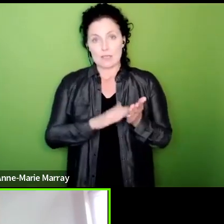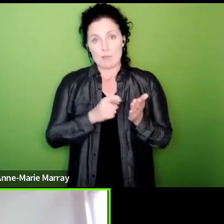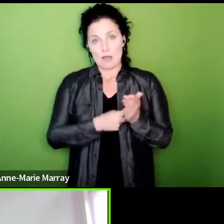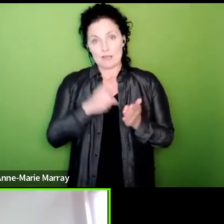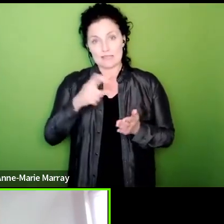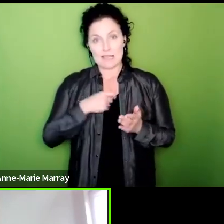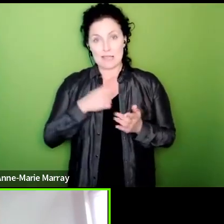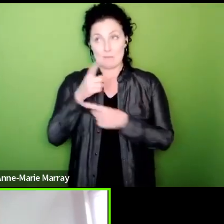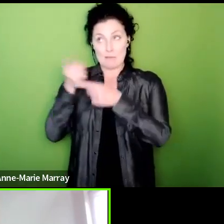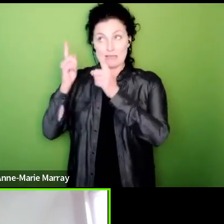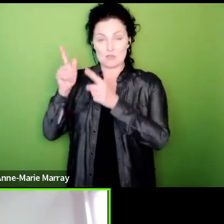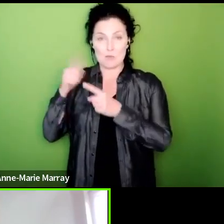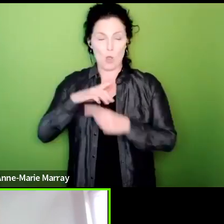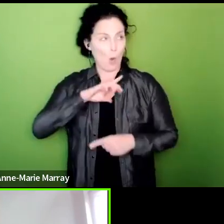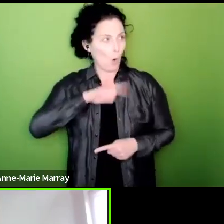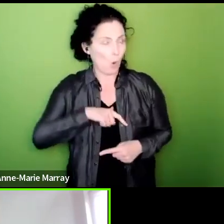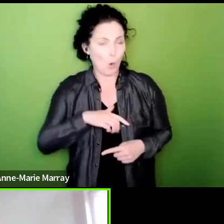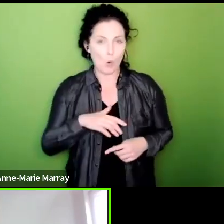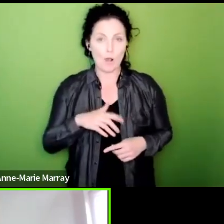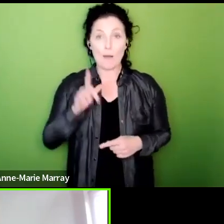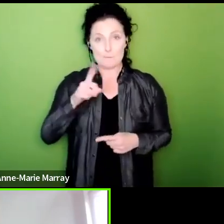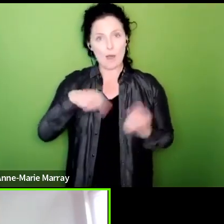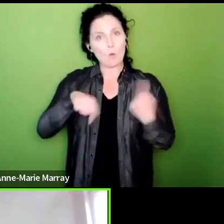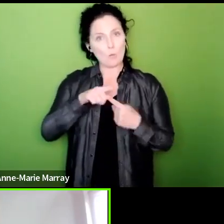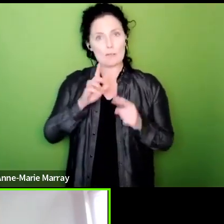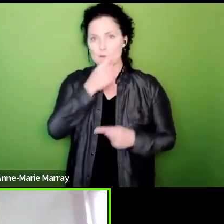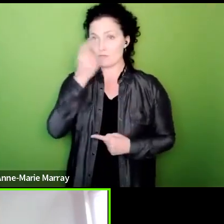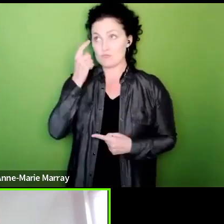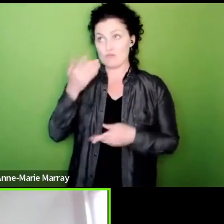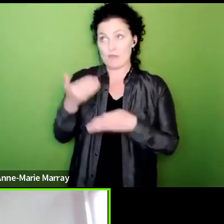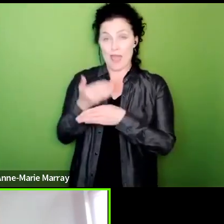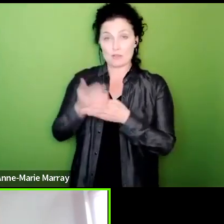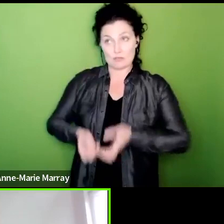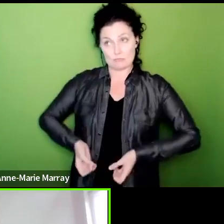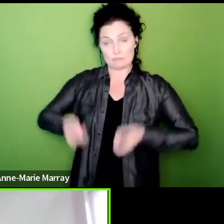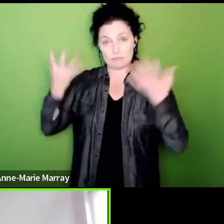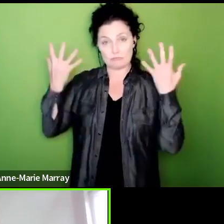relief but what we've got to show them is the action will start and HMRC will be joining us